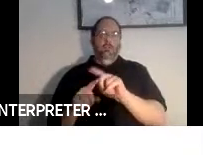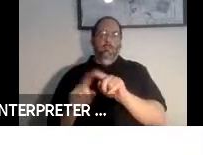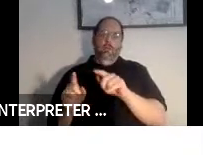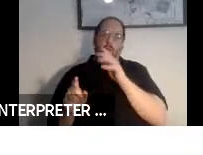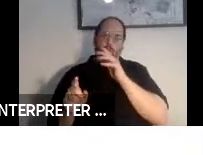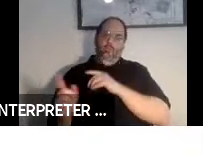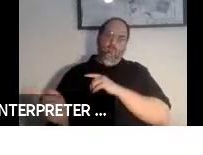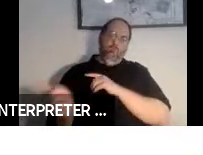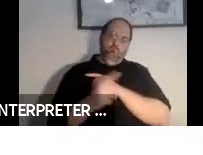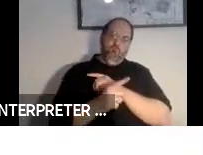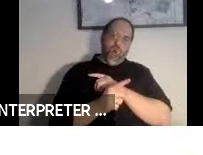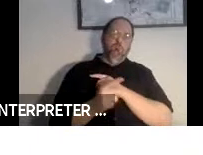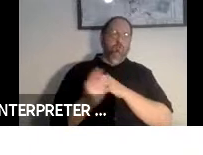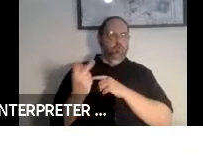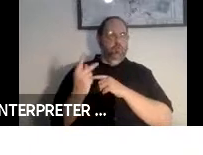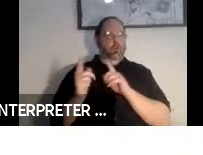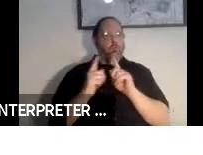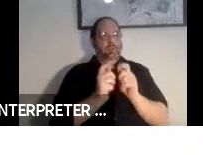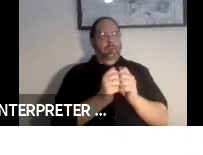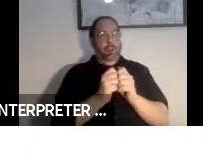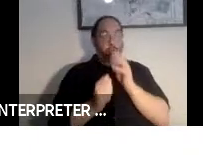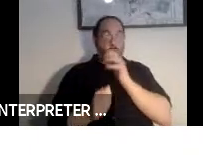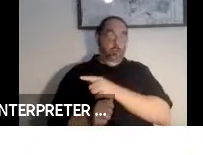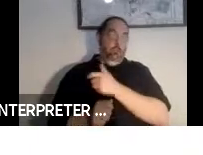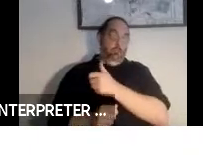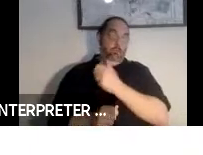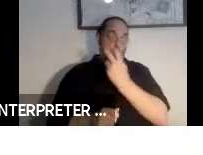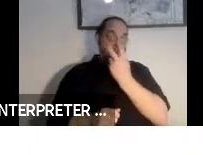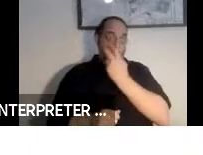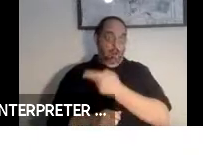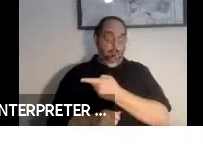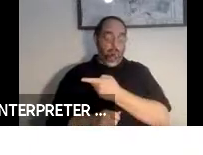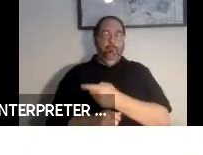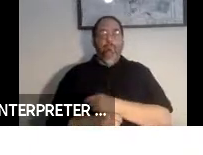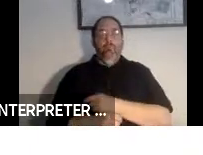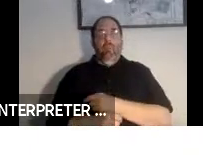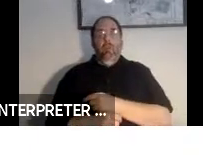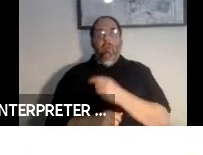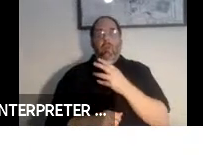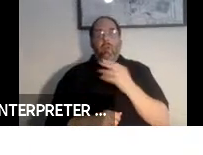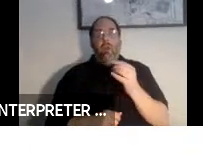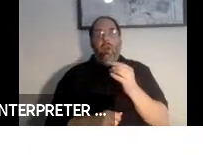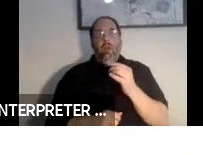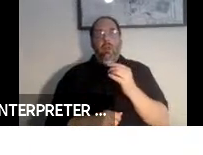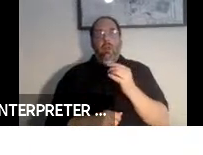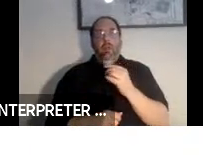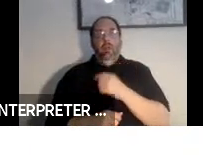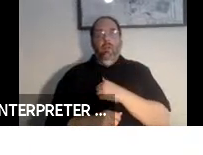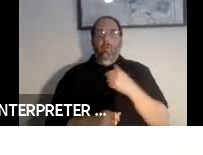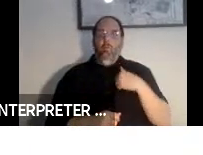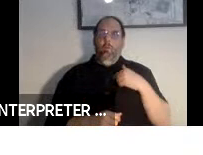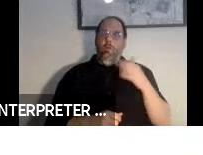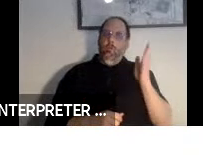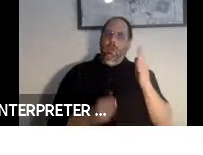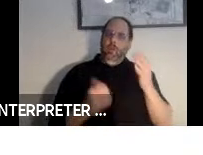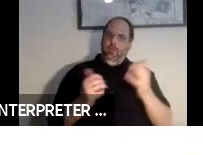who's with me. She is blind. And we get a presentation together and as part of that